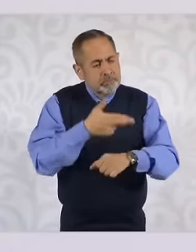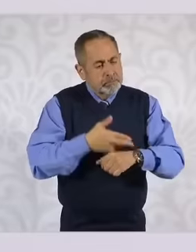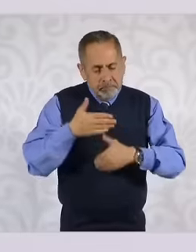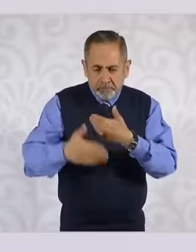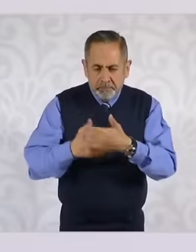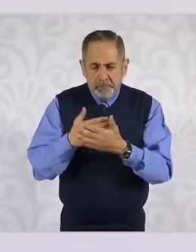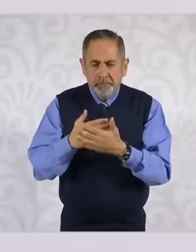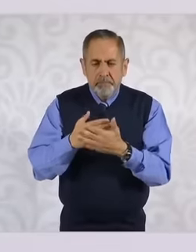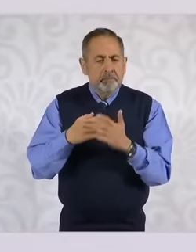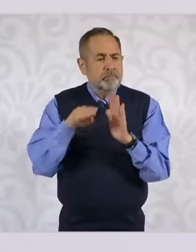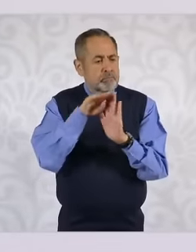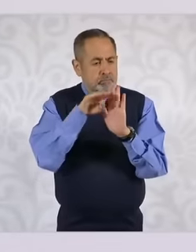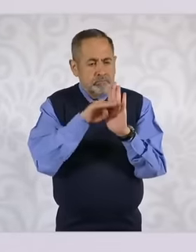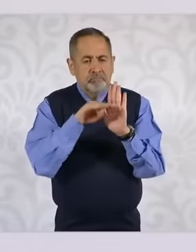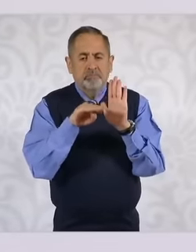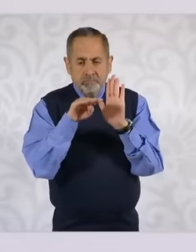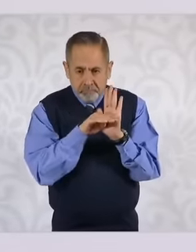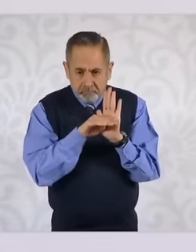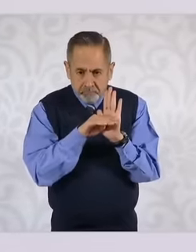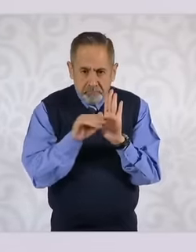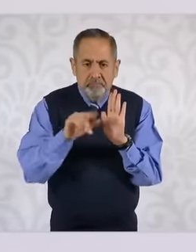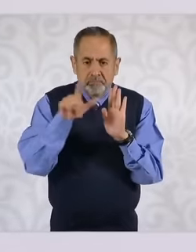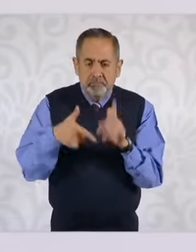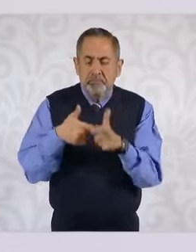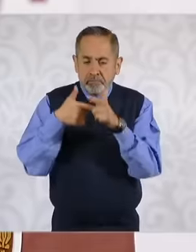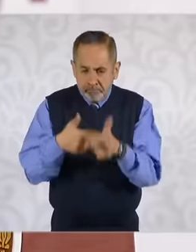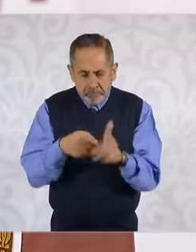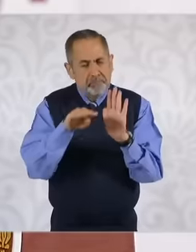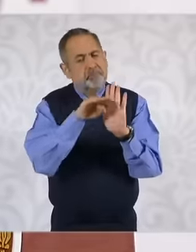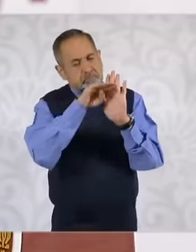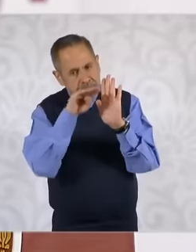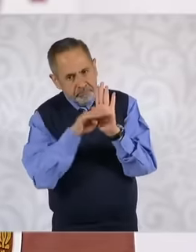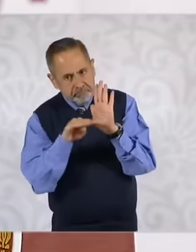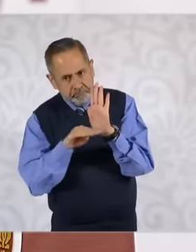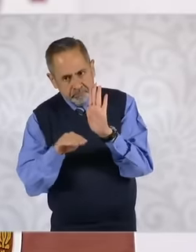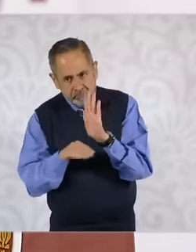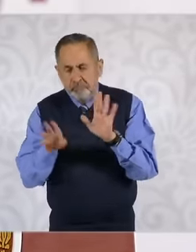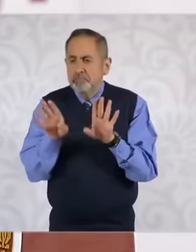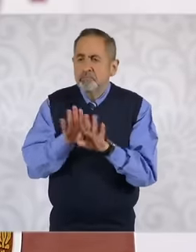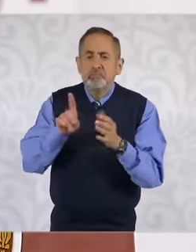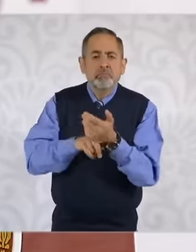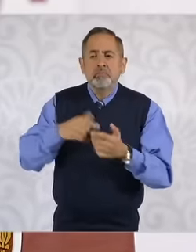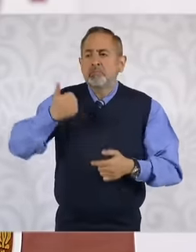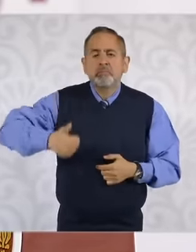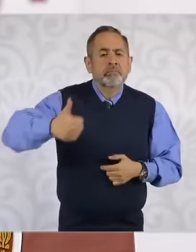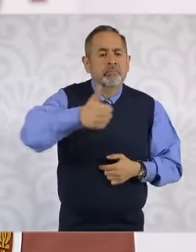continue advancing with the objective that in each health center in each hospital in each